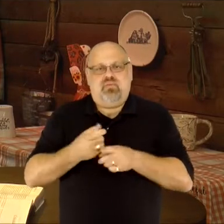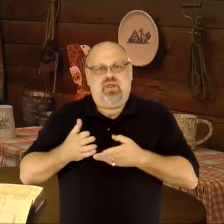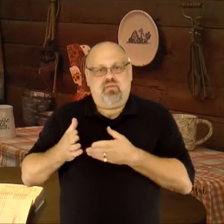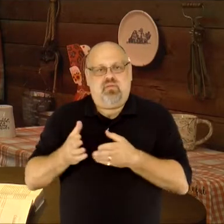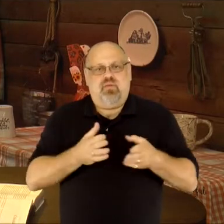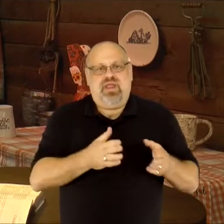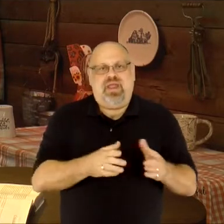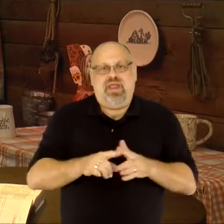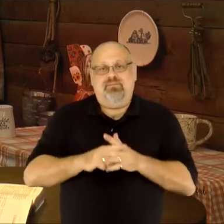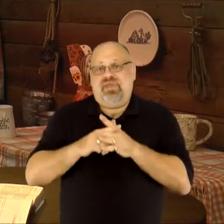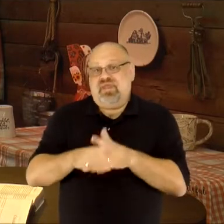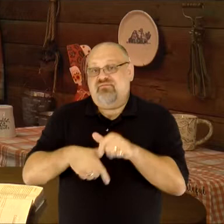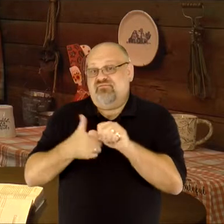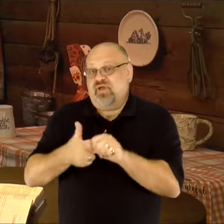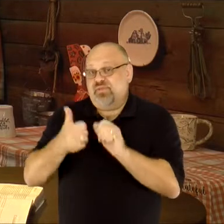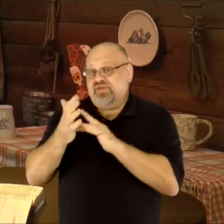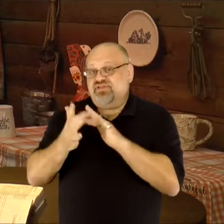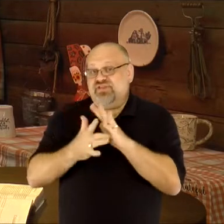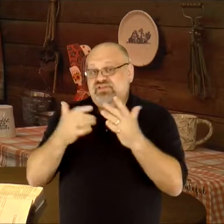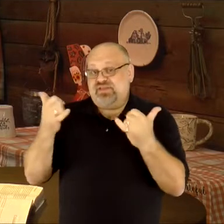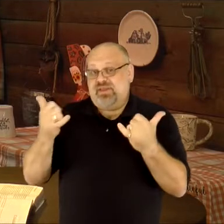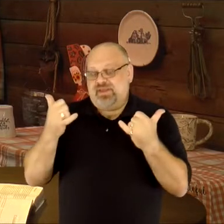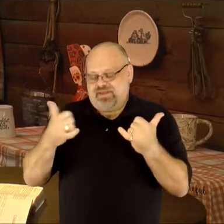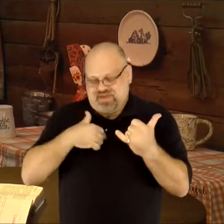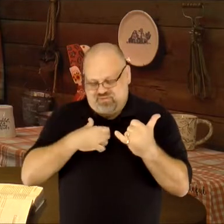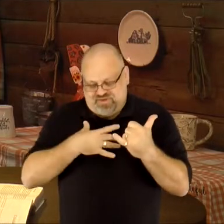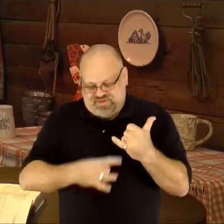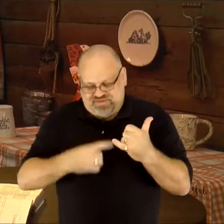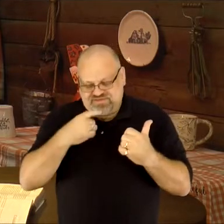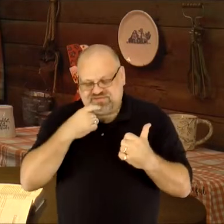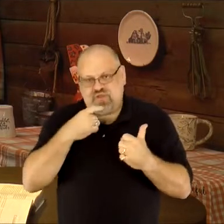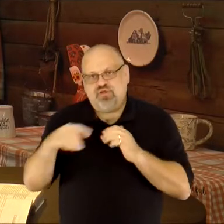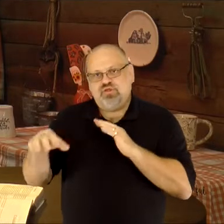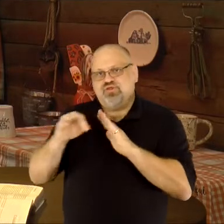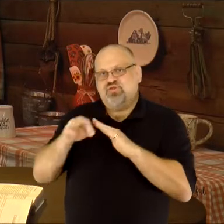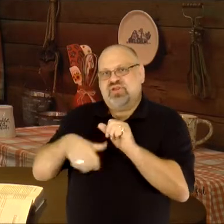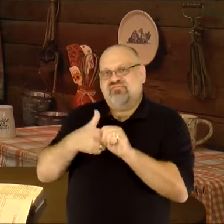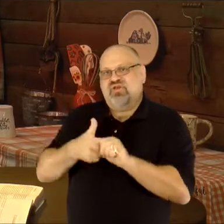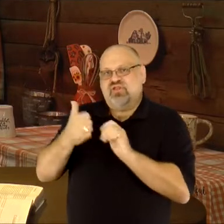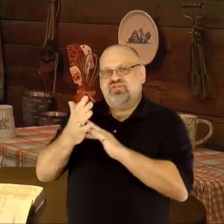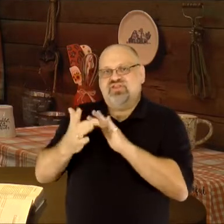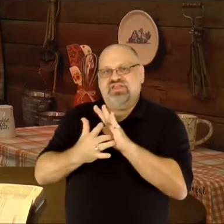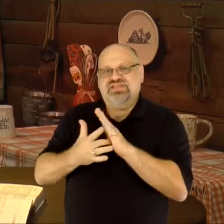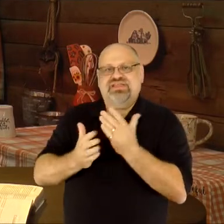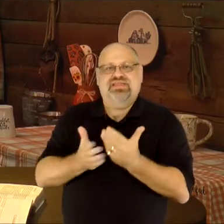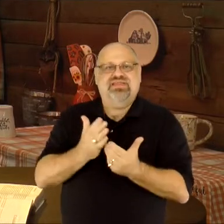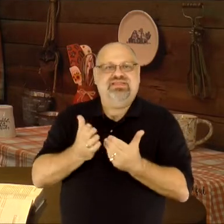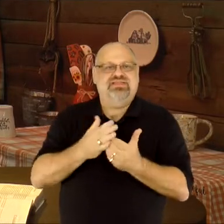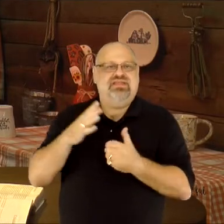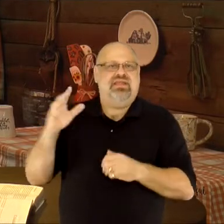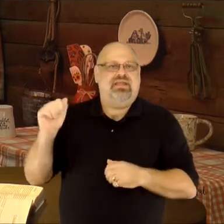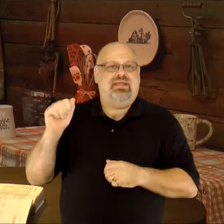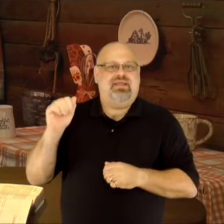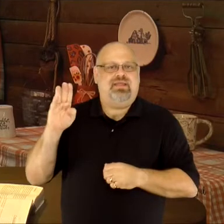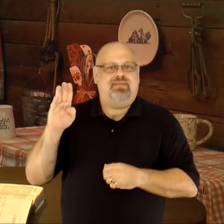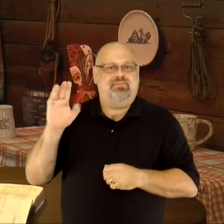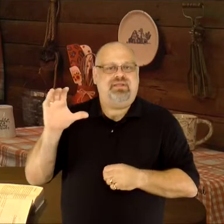direction and begin following Jesus today. I like to say that choosing to follow Jesus is as easy